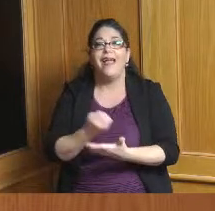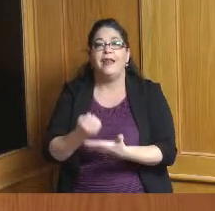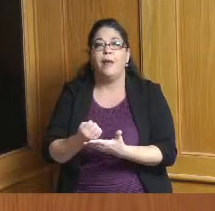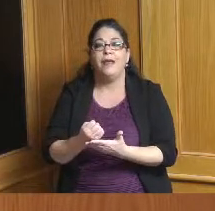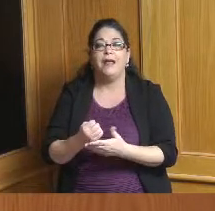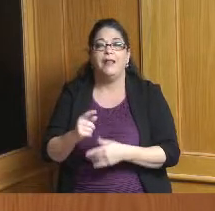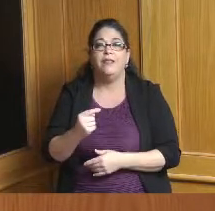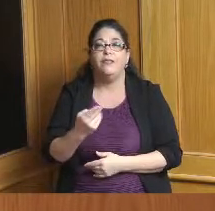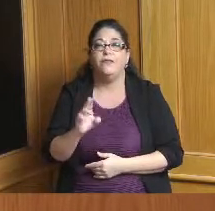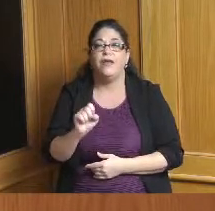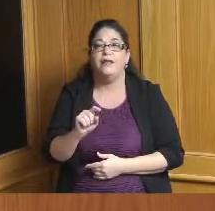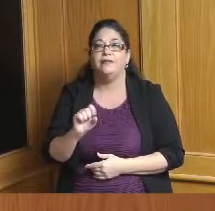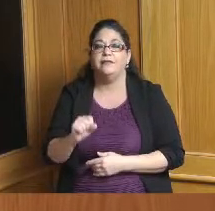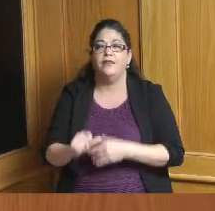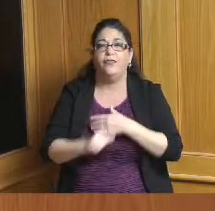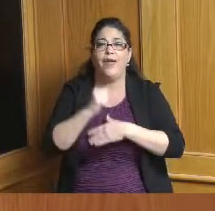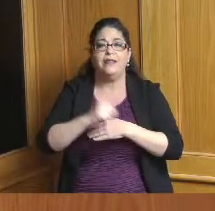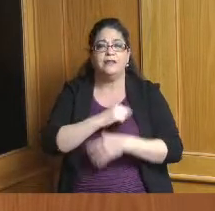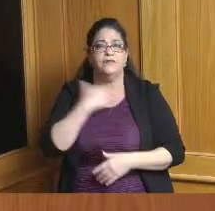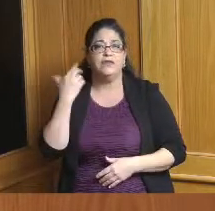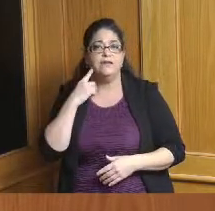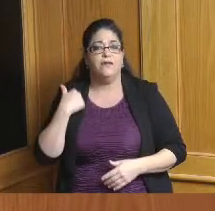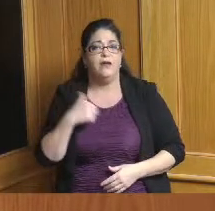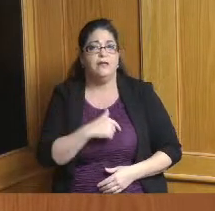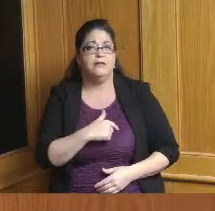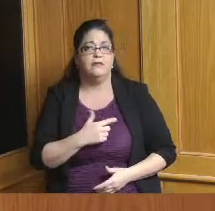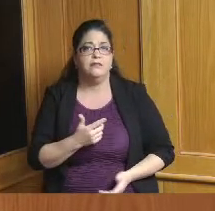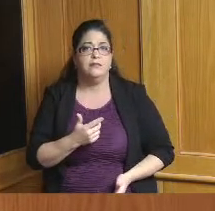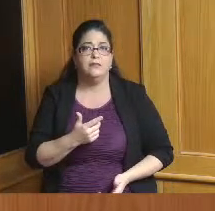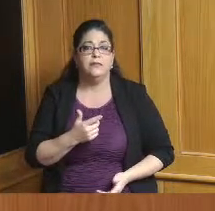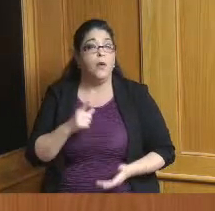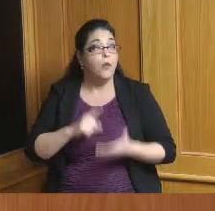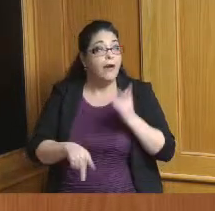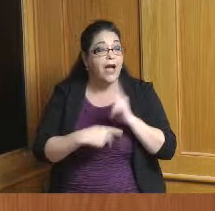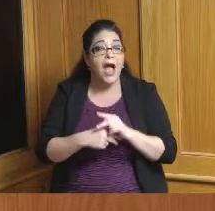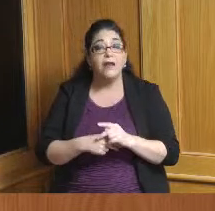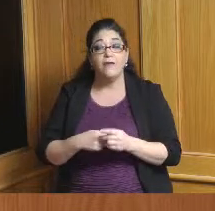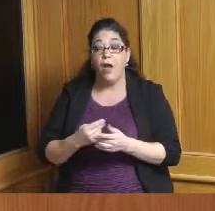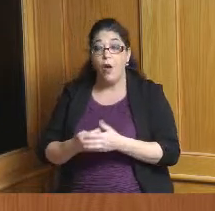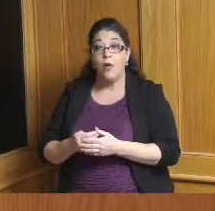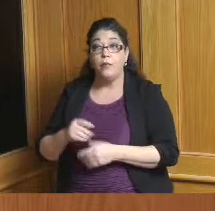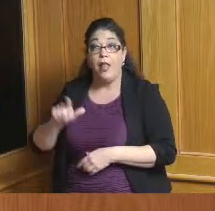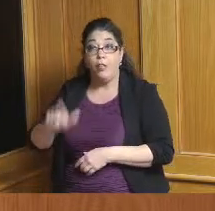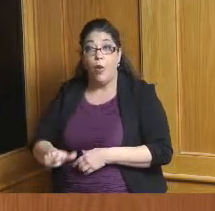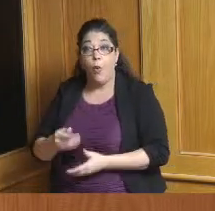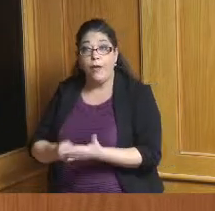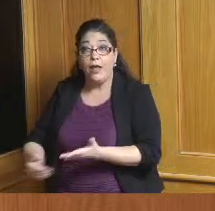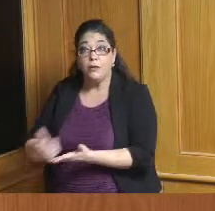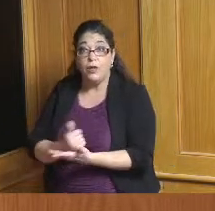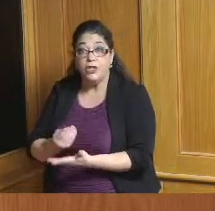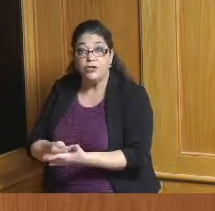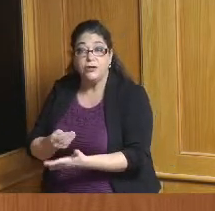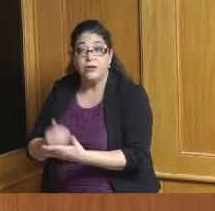as it relates to talent with growth in low-wage jobs uneven market performance across the county